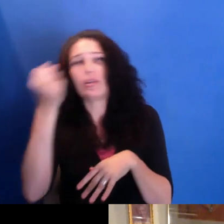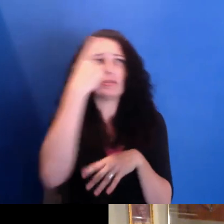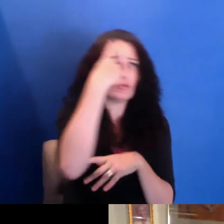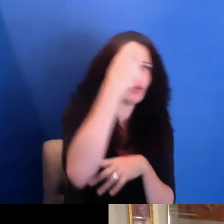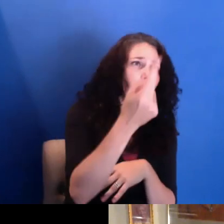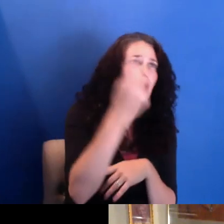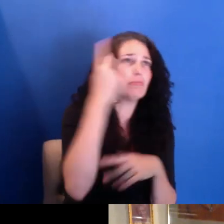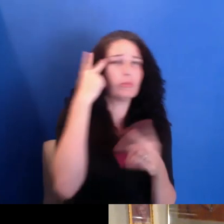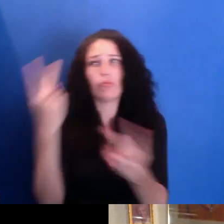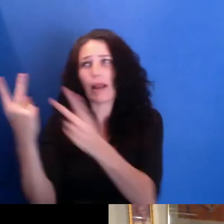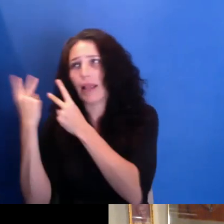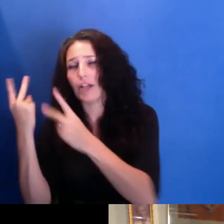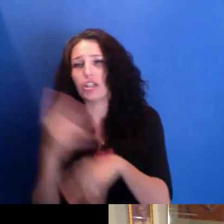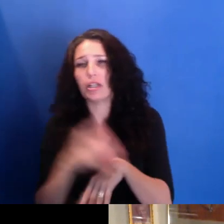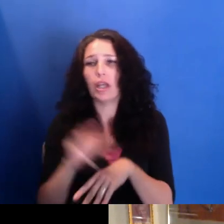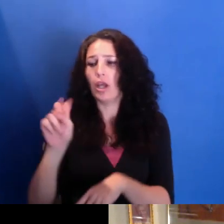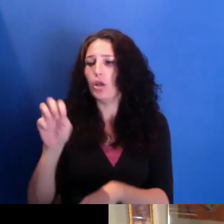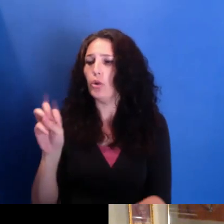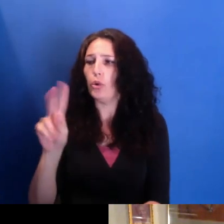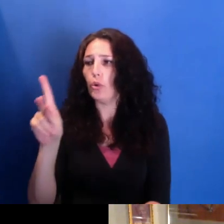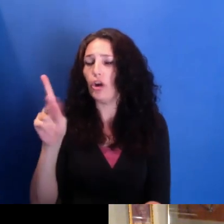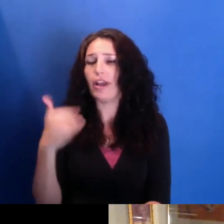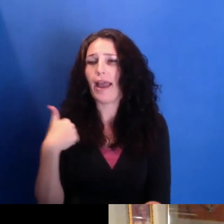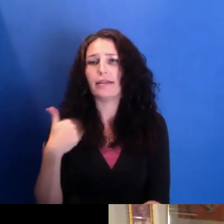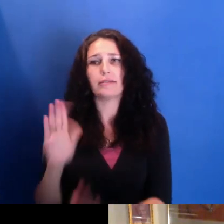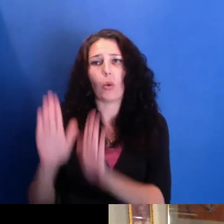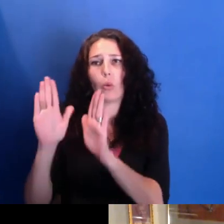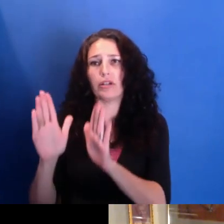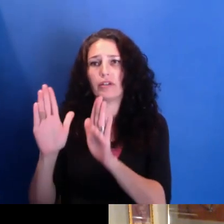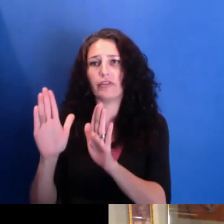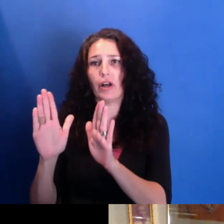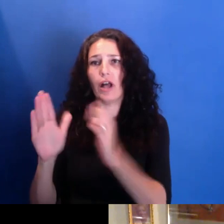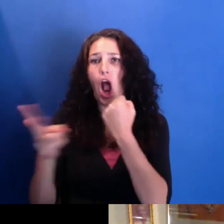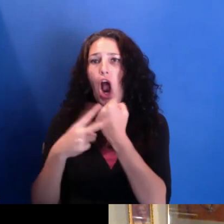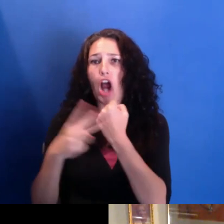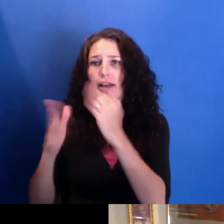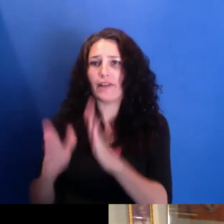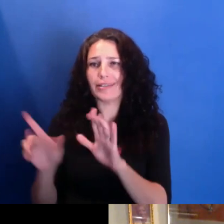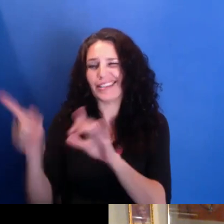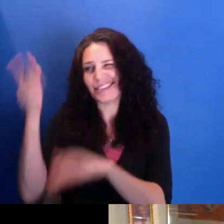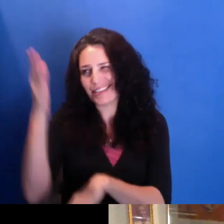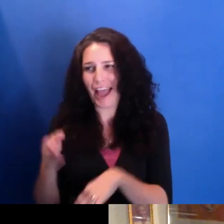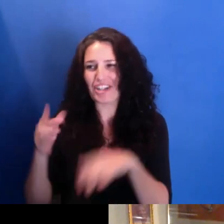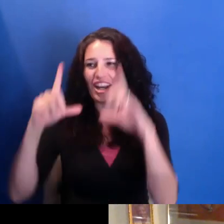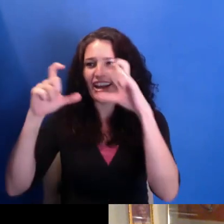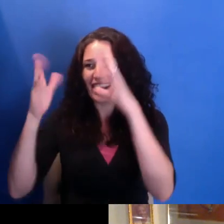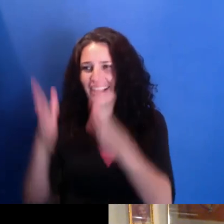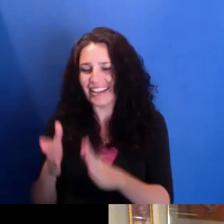We have-- also Newark has a great archivist/photographer/educator, Bill May, who